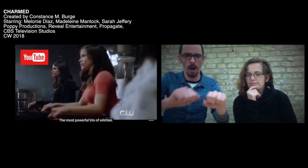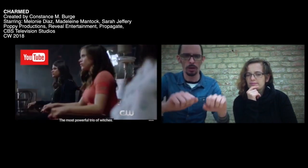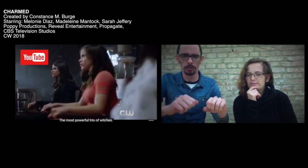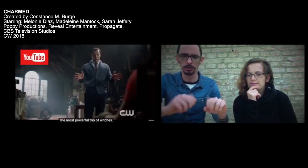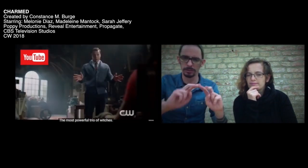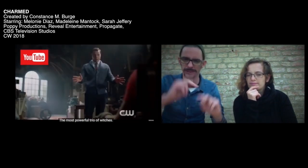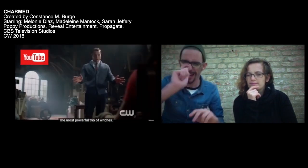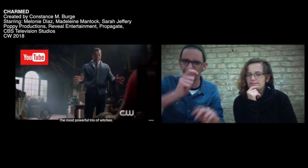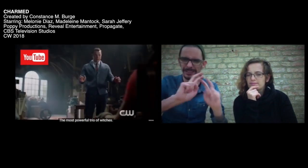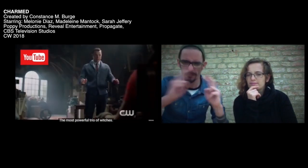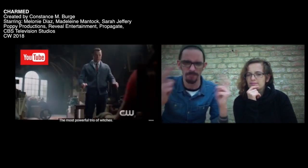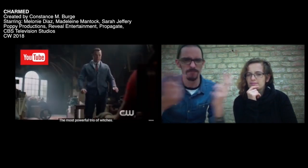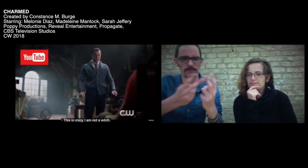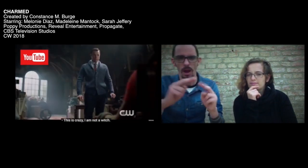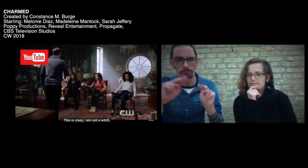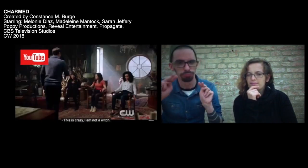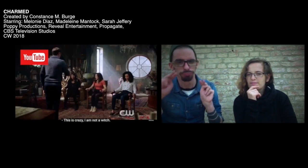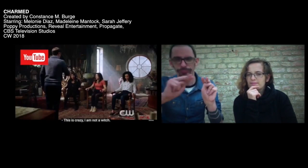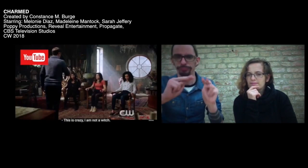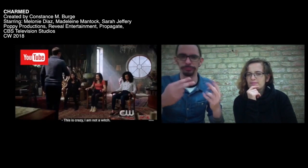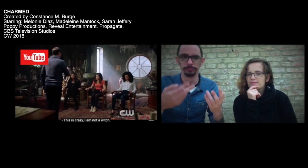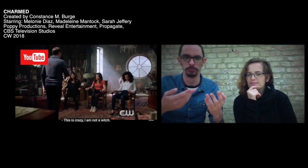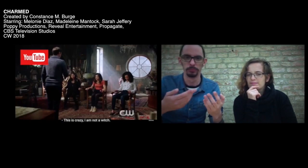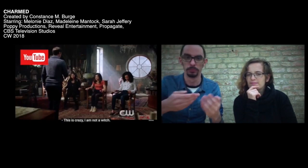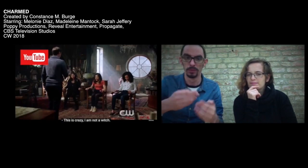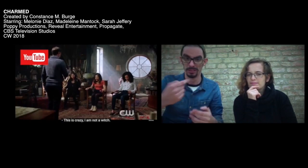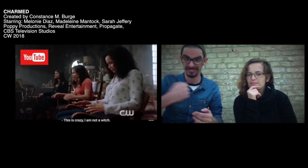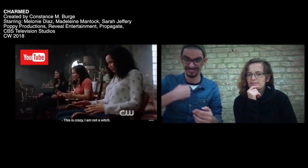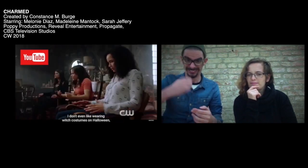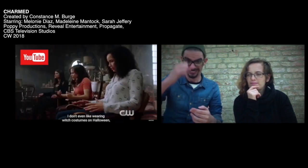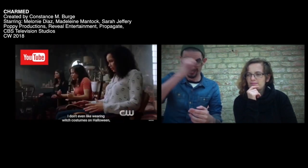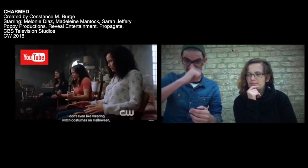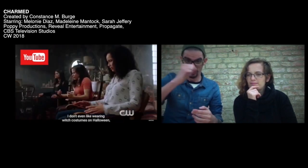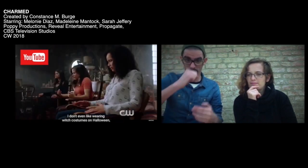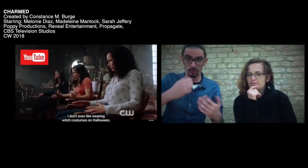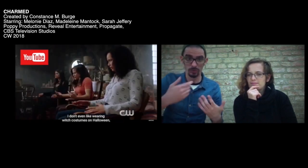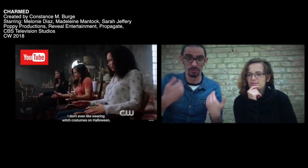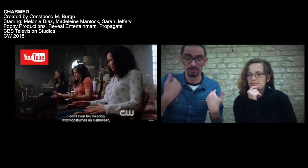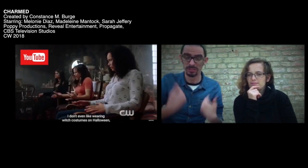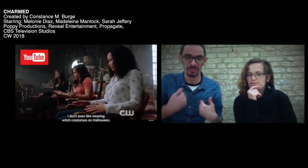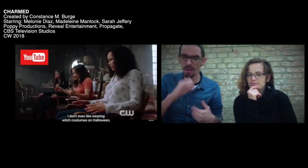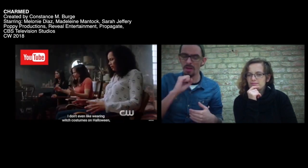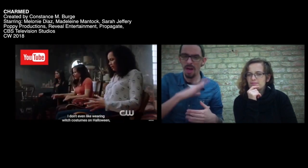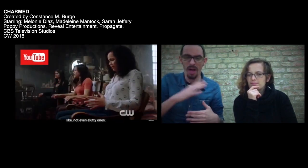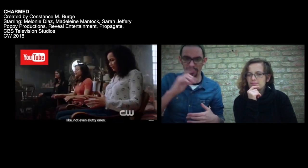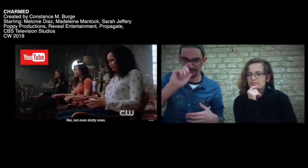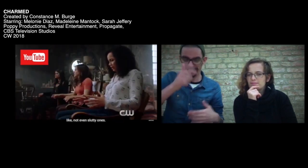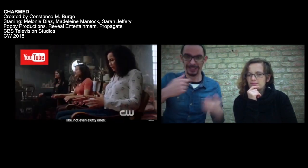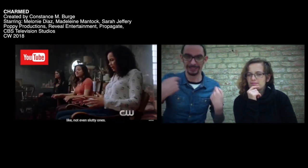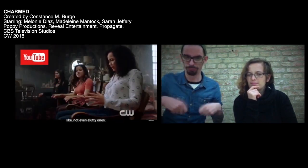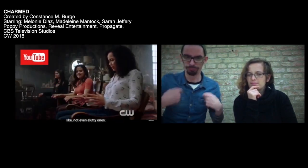[Das mächtigste Hexentrio.] [Das ist verrückt, ich bin keine Hexe.]